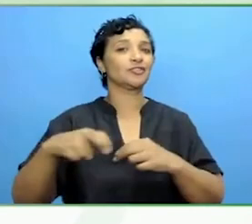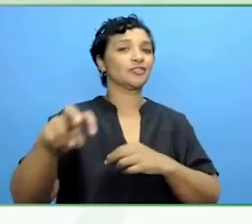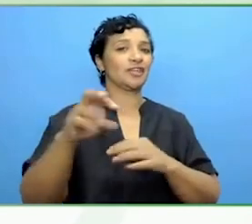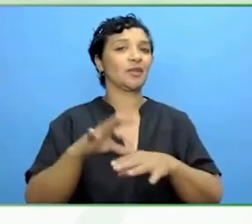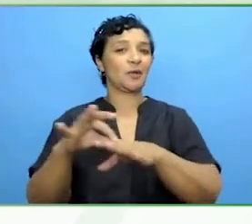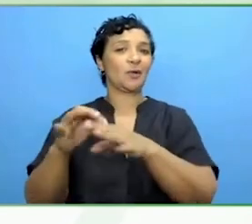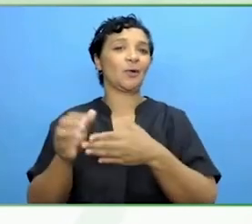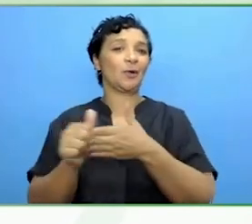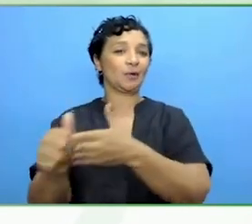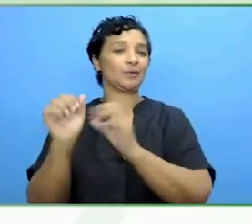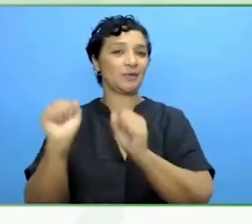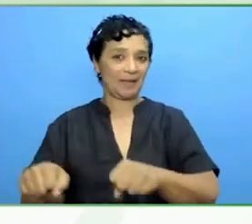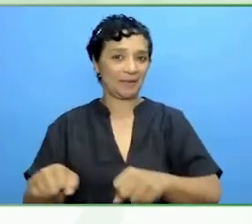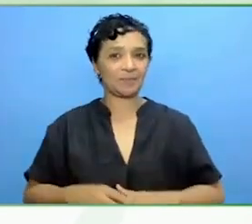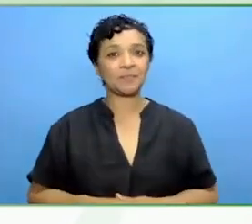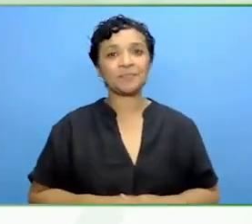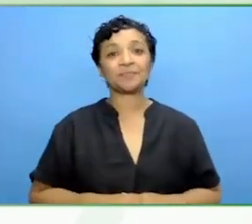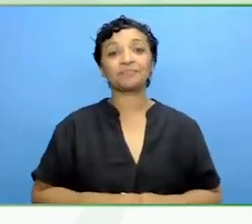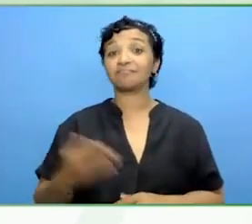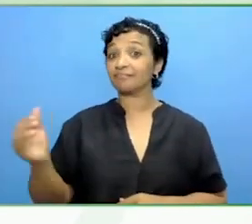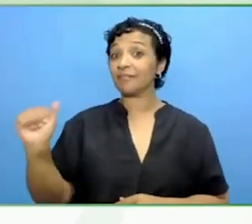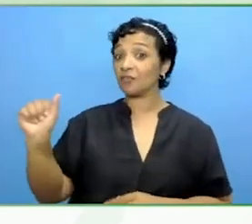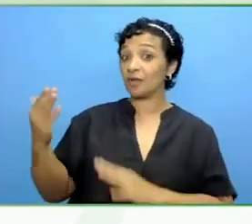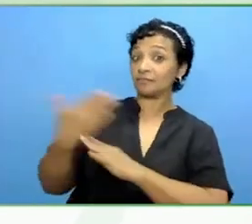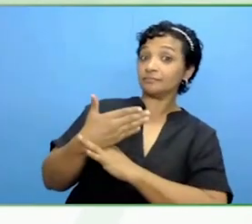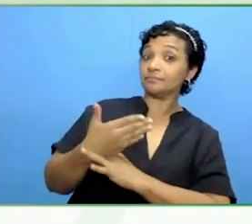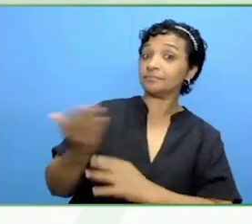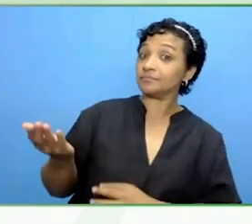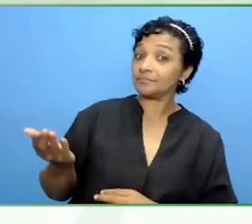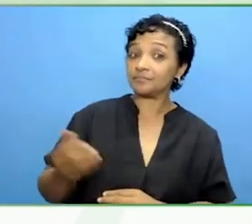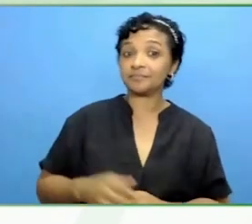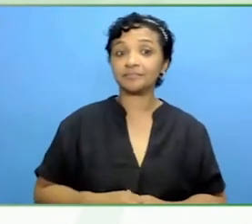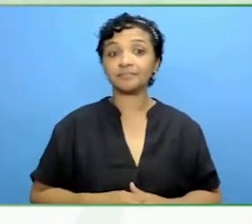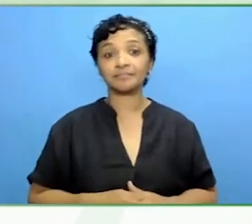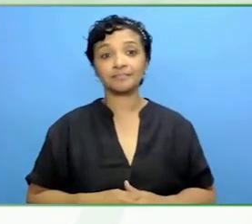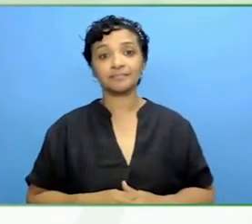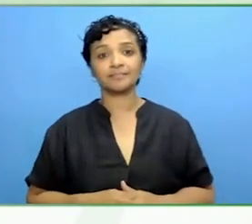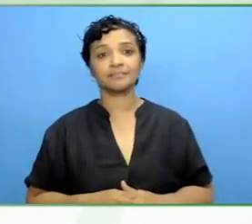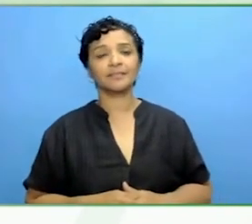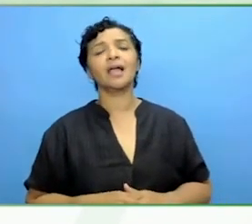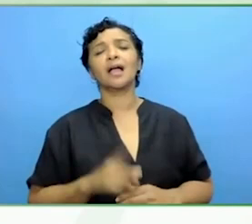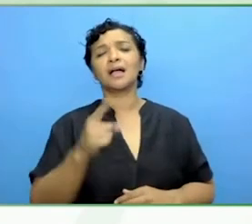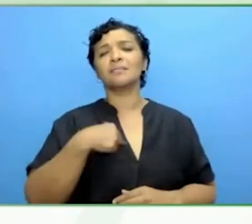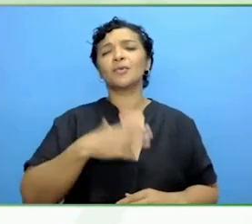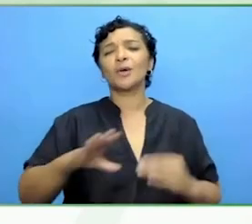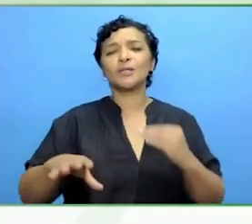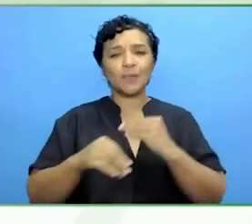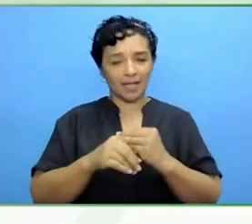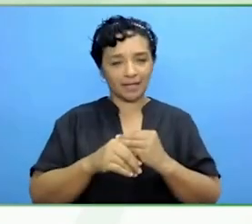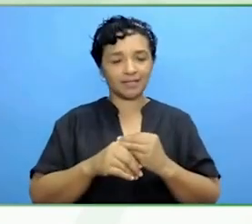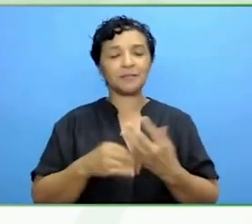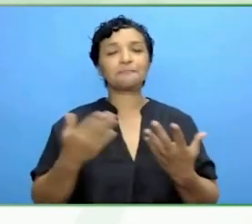Go ahead, Andria. Has been one of the things that is beautiful about the deal is that it